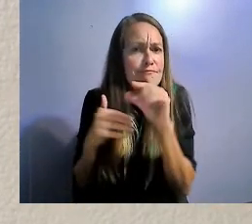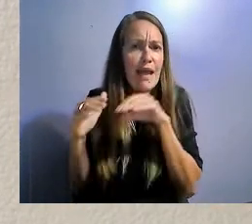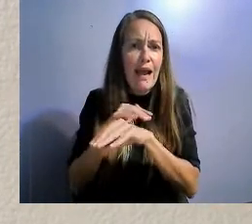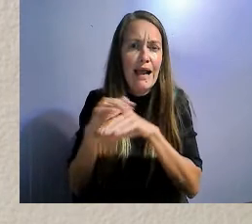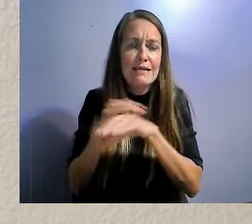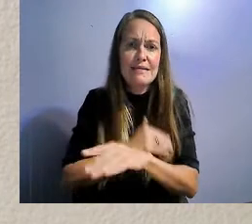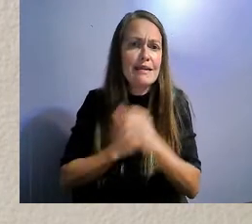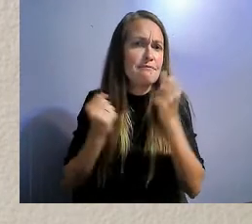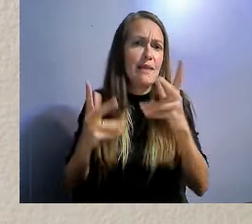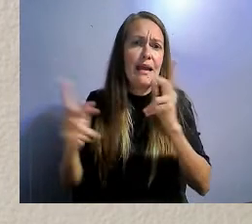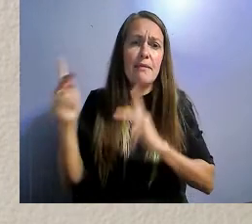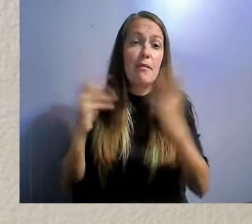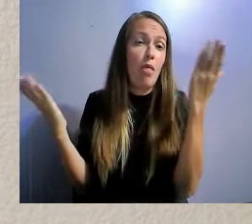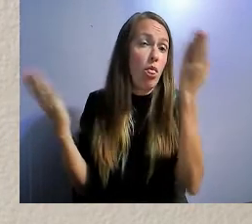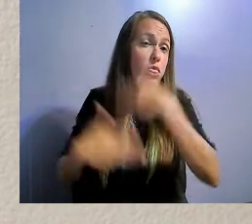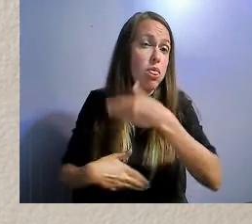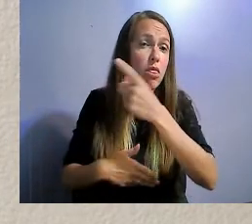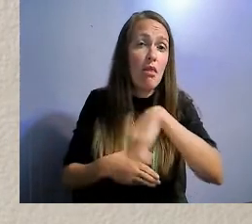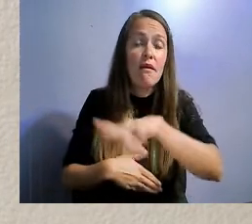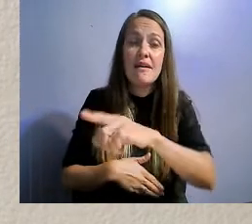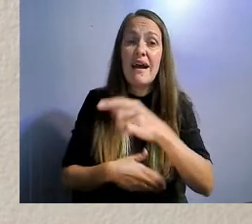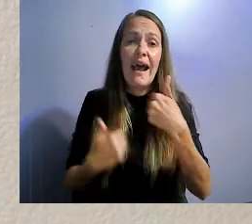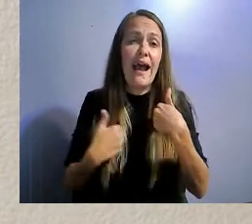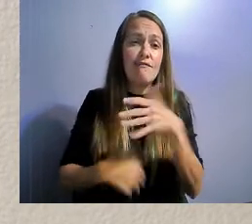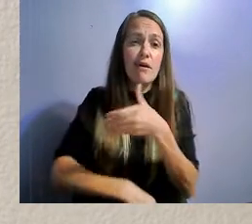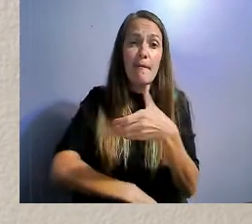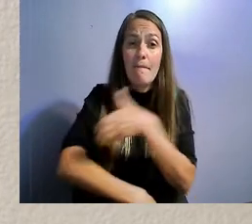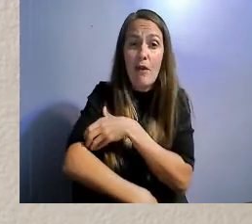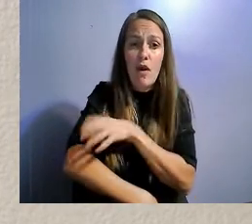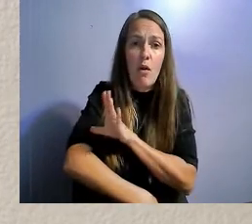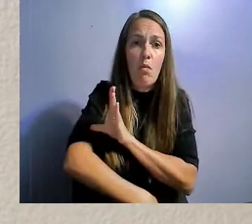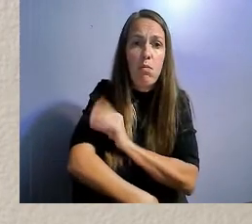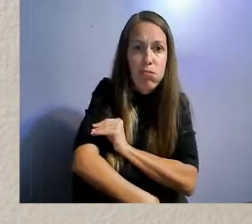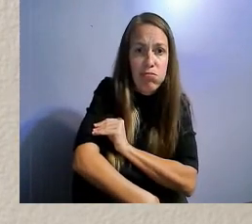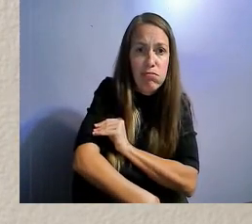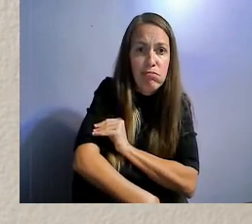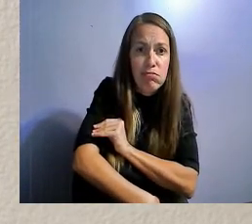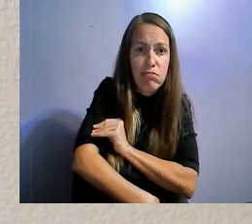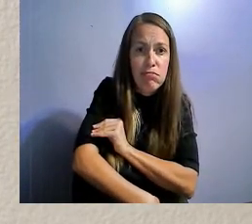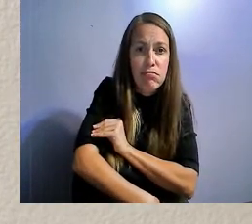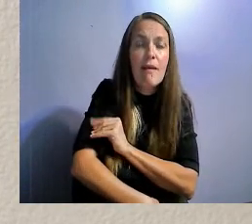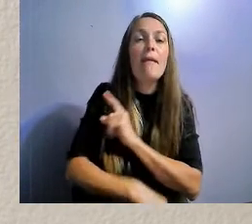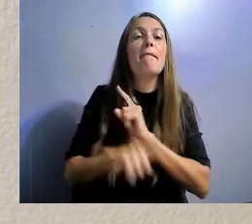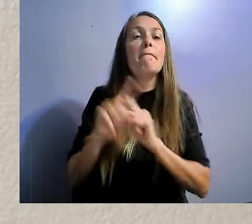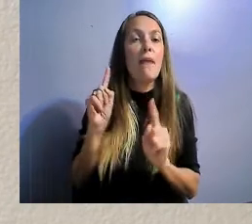to give their children support on their disabilities.